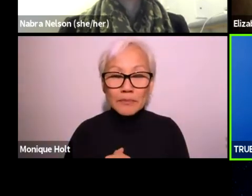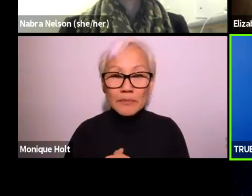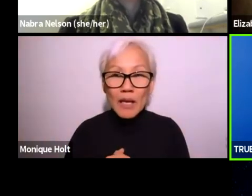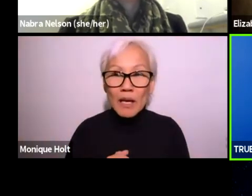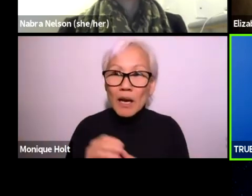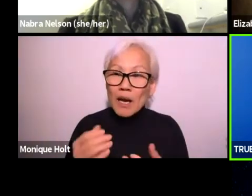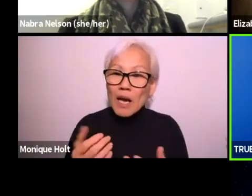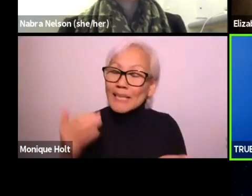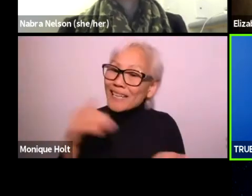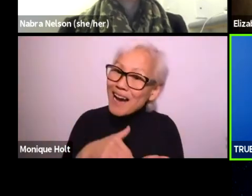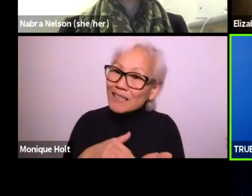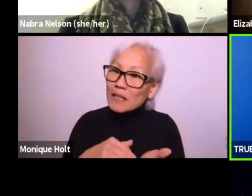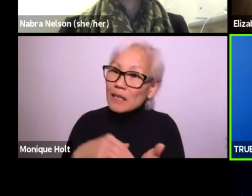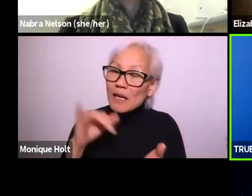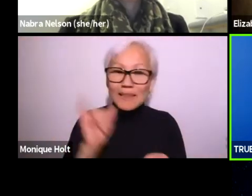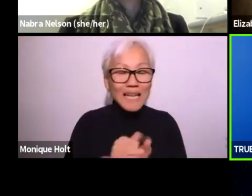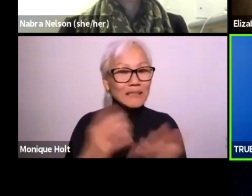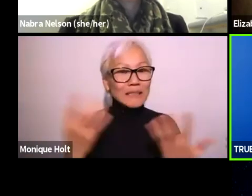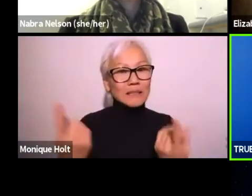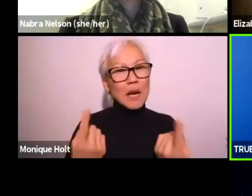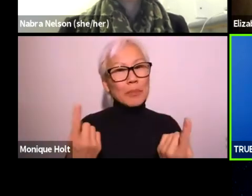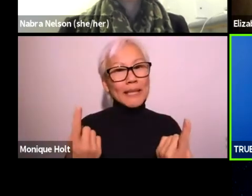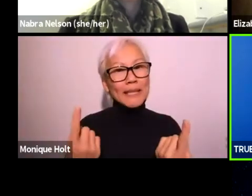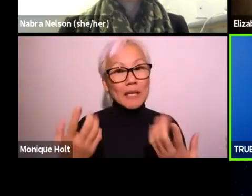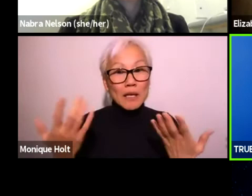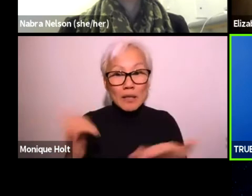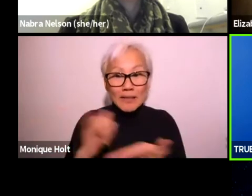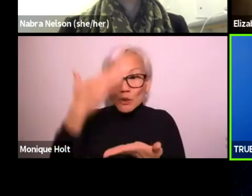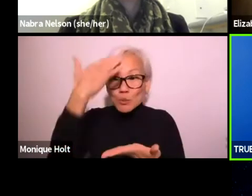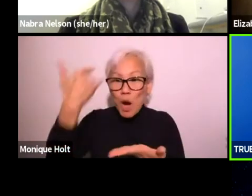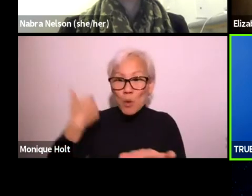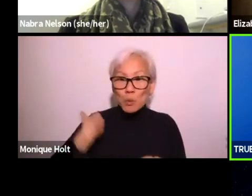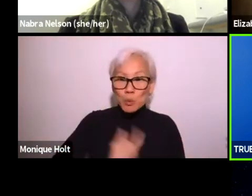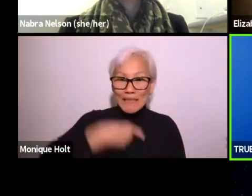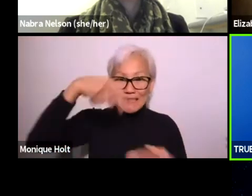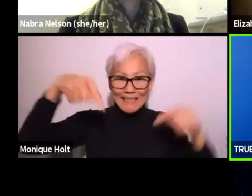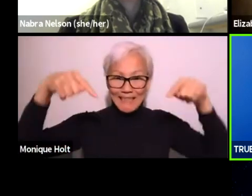Again, that's something that I think that's the reason